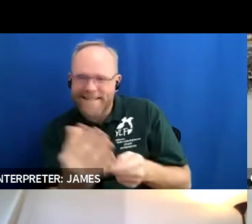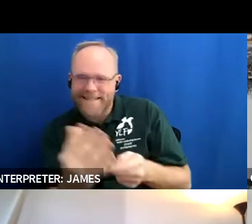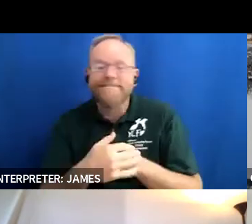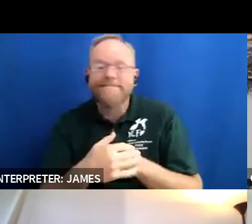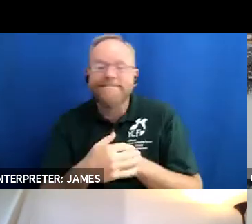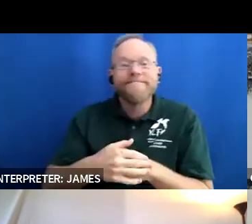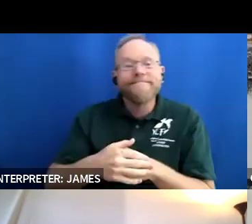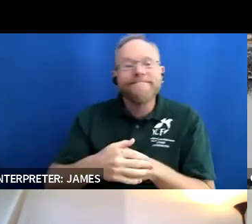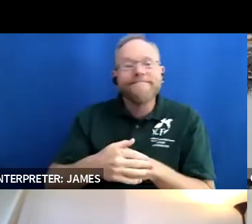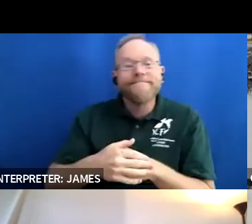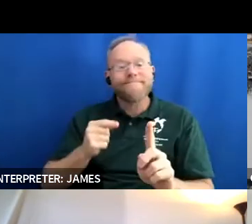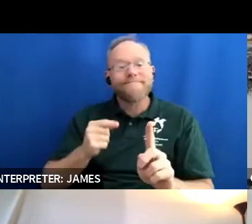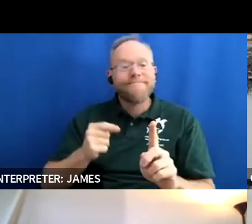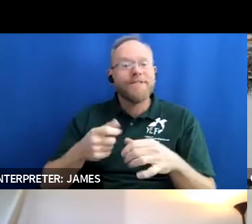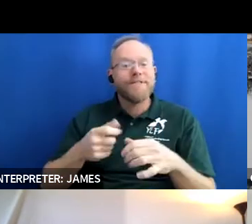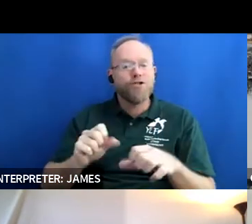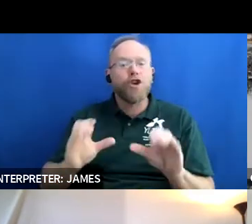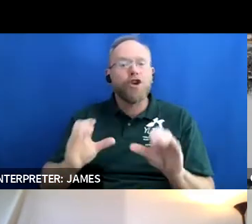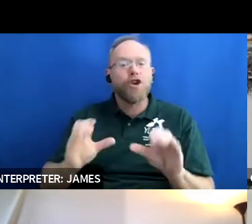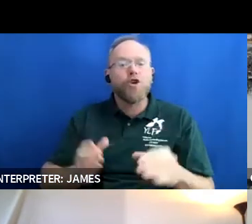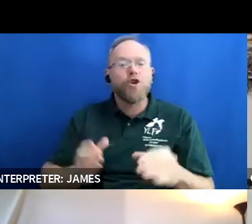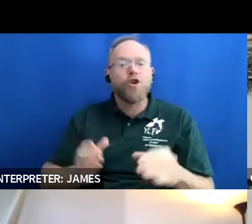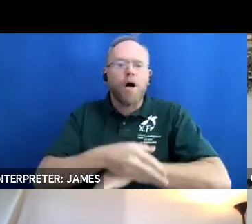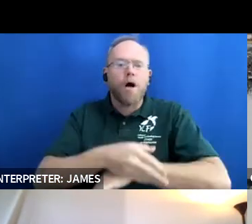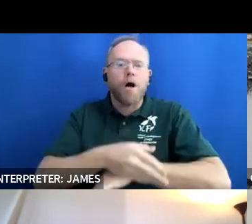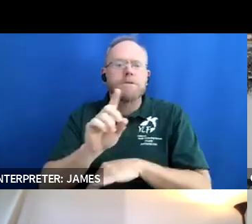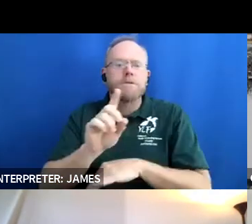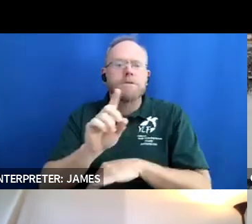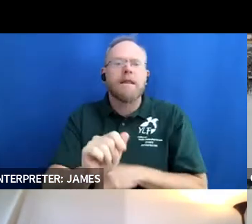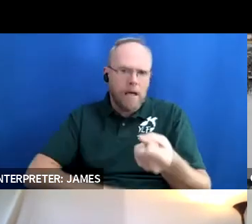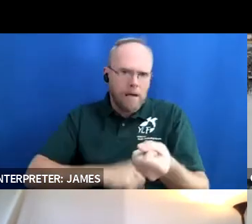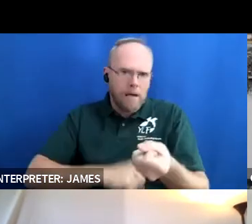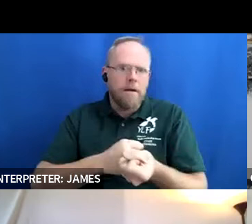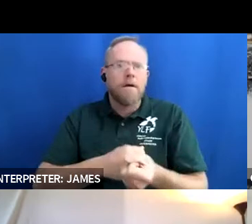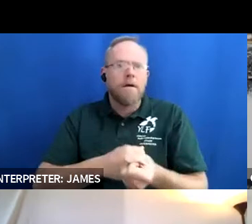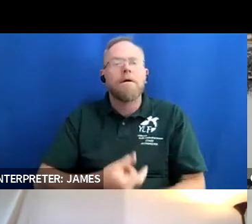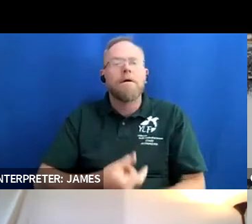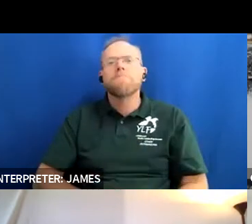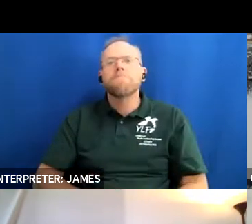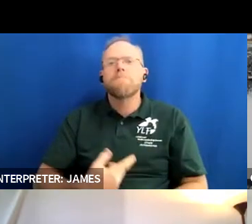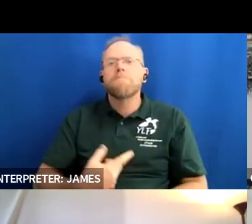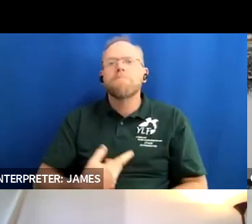do cross disability advocacy and knowing about and understanding how you know other disability